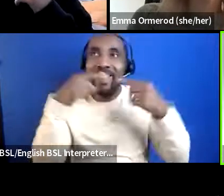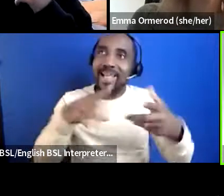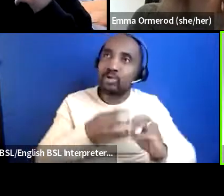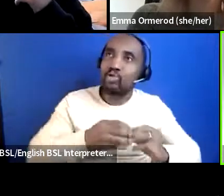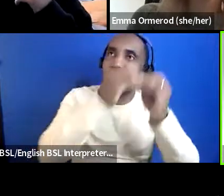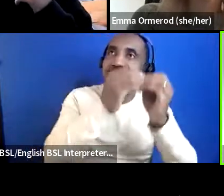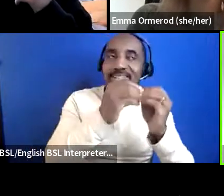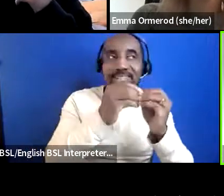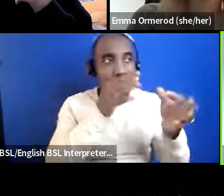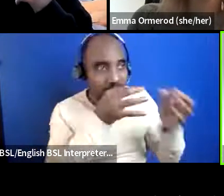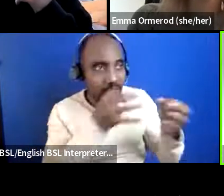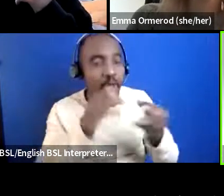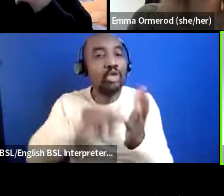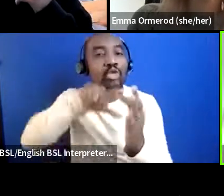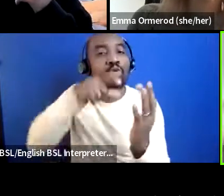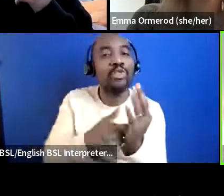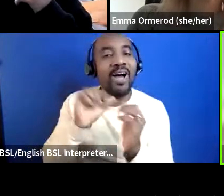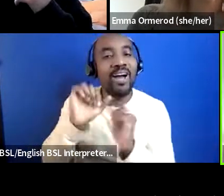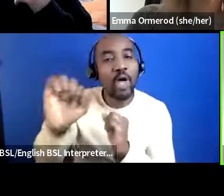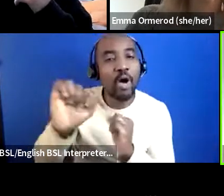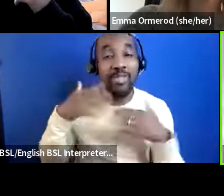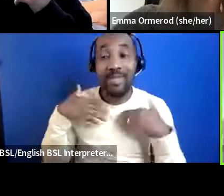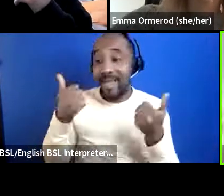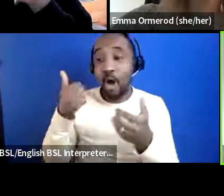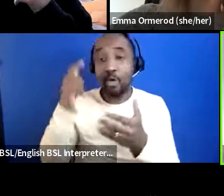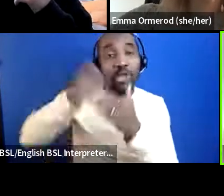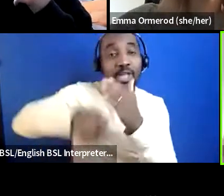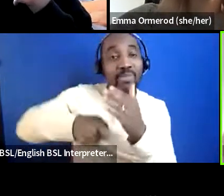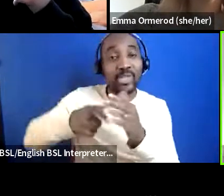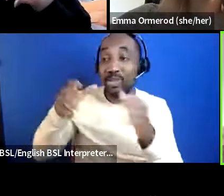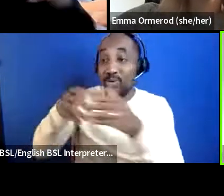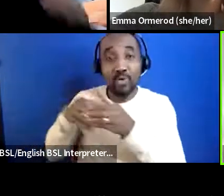um health commissioning bodies they'll have the different strategies their priorities so you look